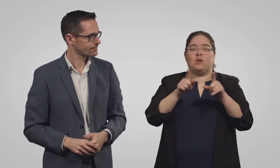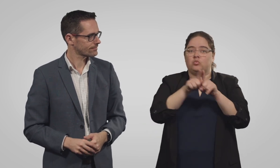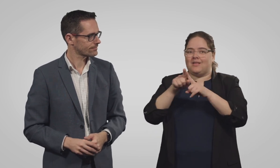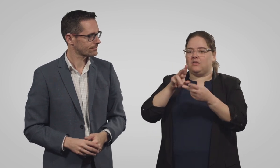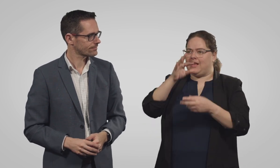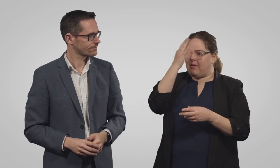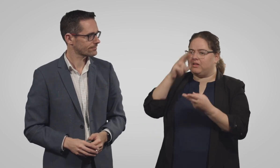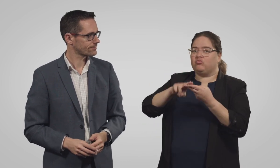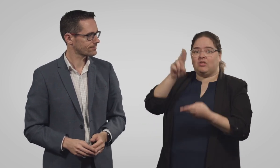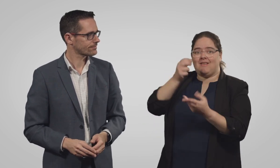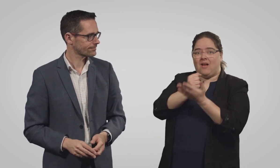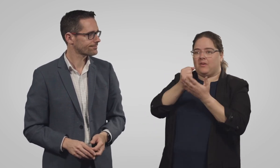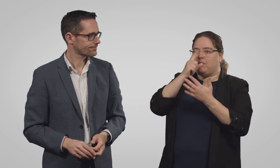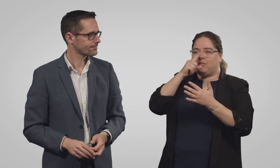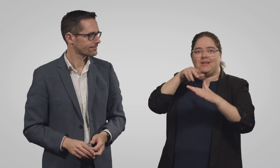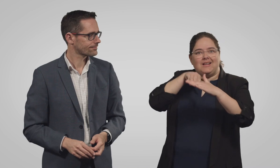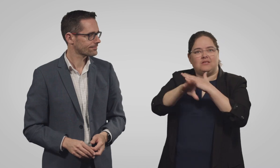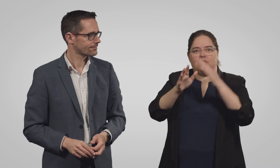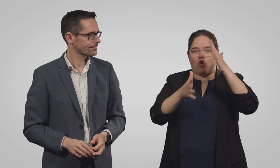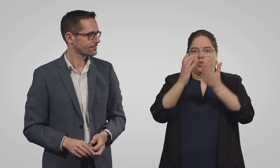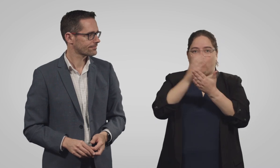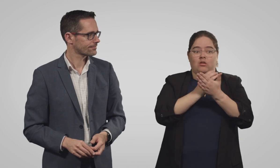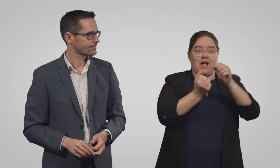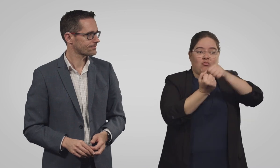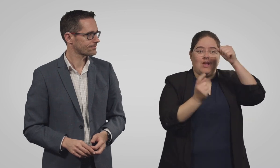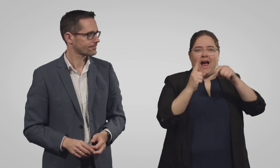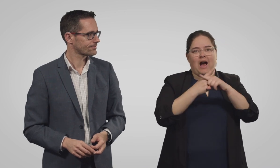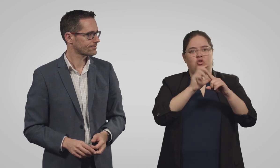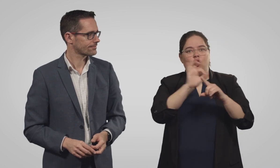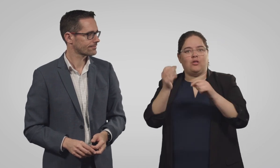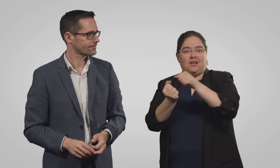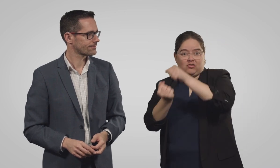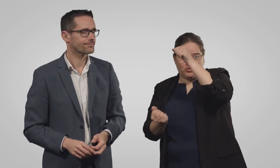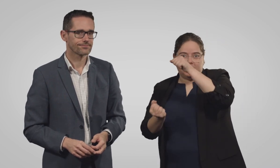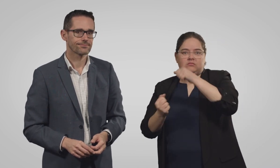Also to increase the number of people entering accredited and non-accredited Auslan courses.